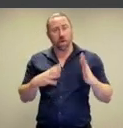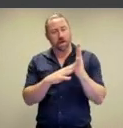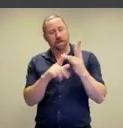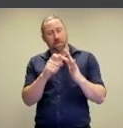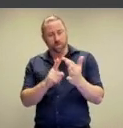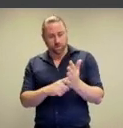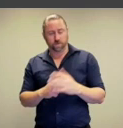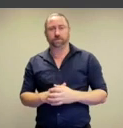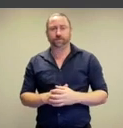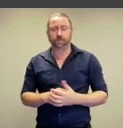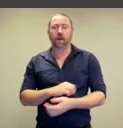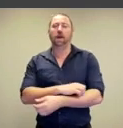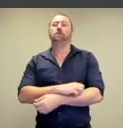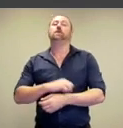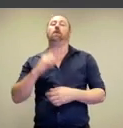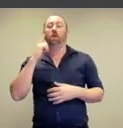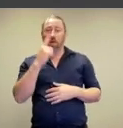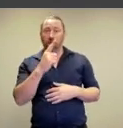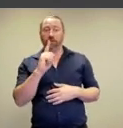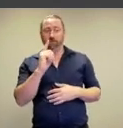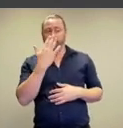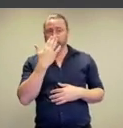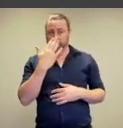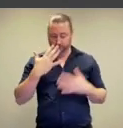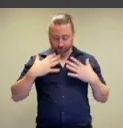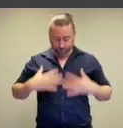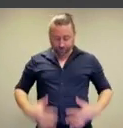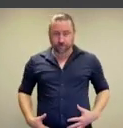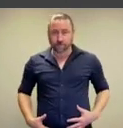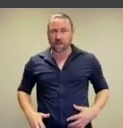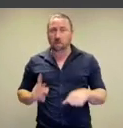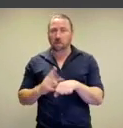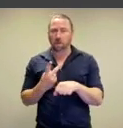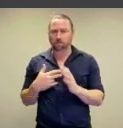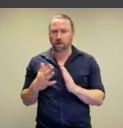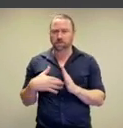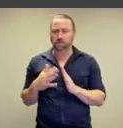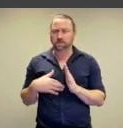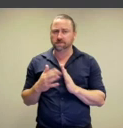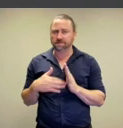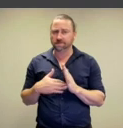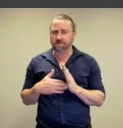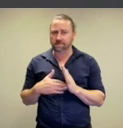At Klein's instruction, they have covered the front half of their bodies with blue